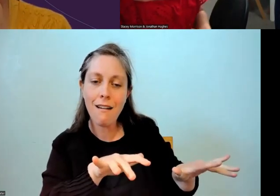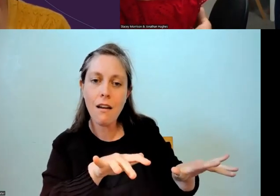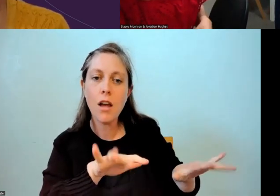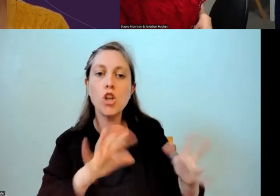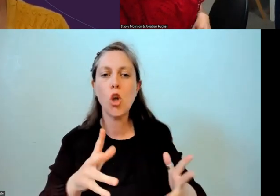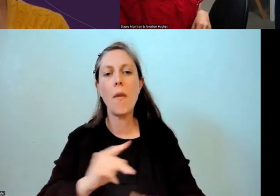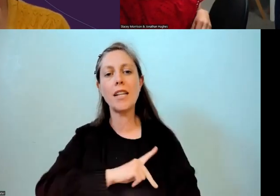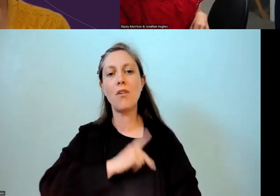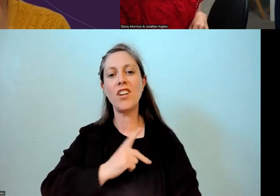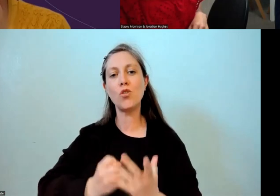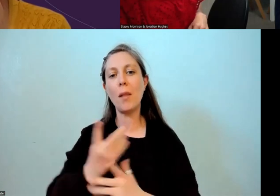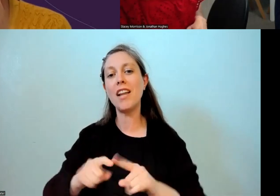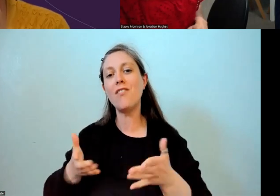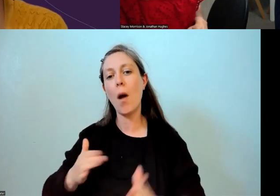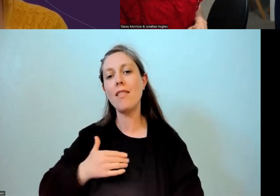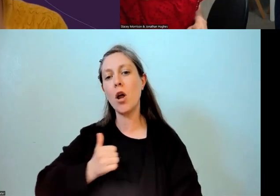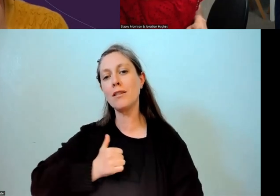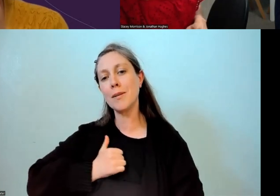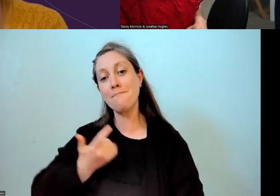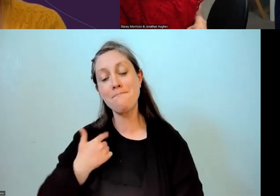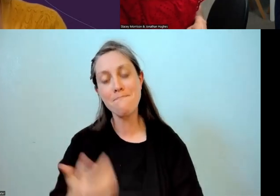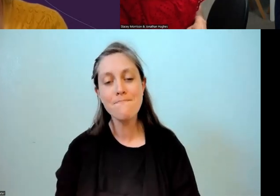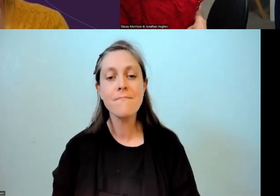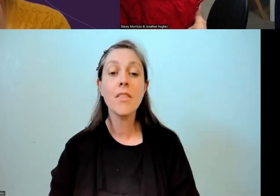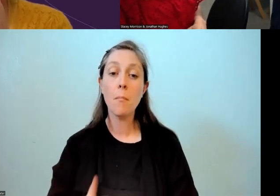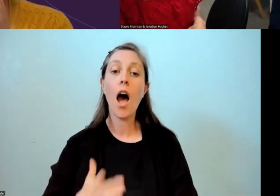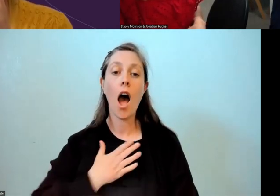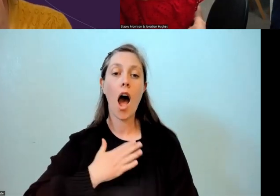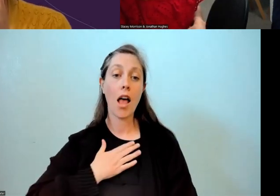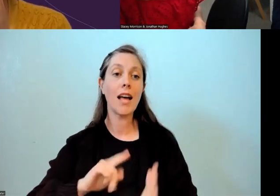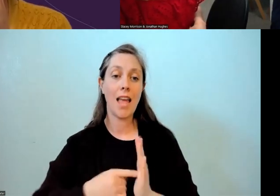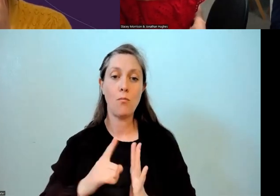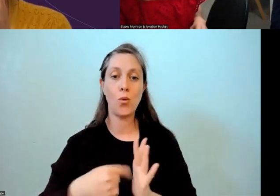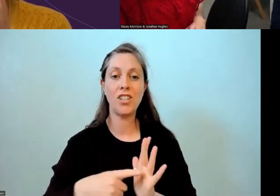in a different way that I was thinking about. No, but I really like your point, Jackie, 'cause I've seen it happen a lot.